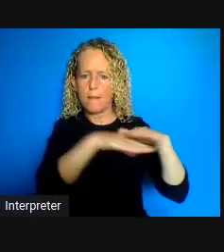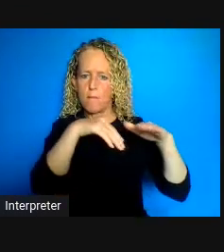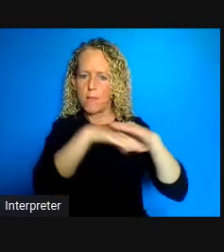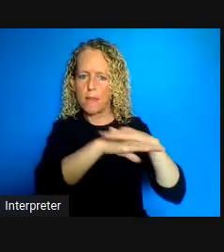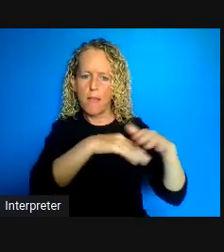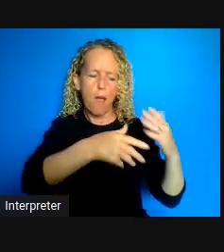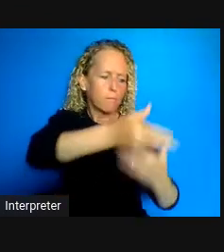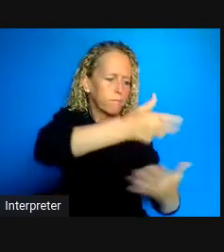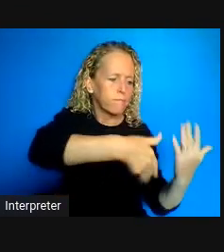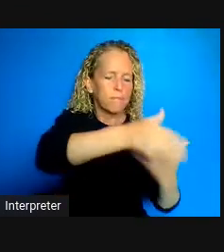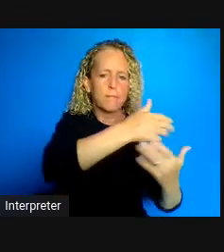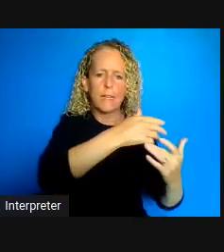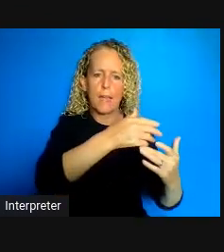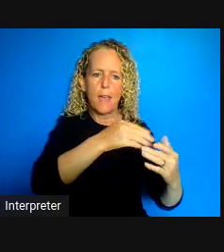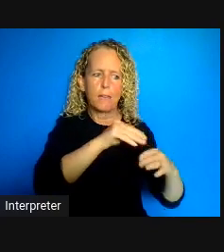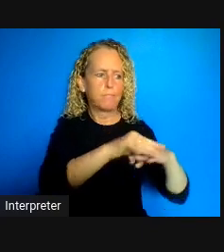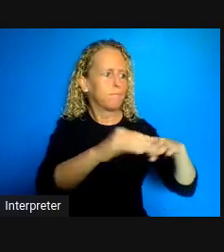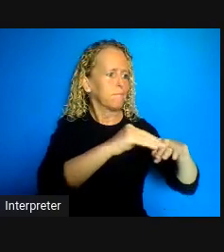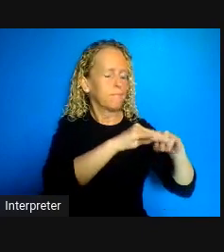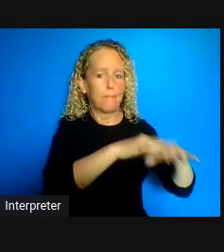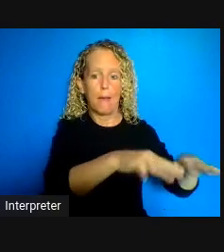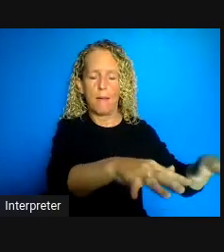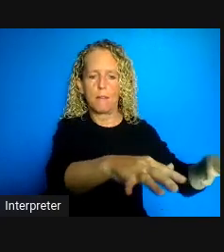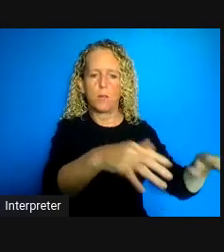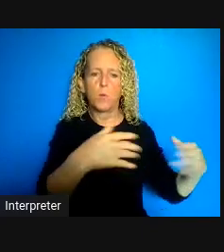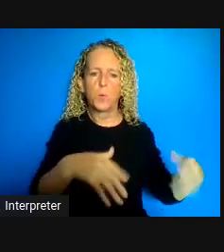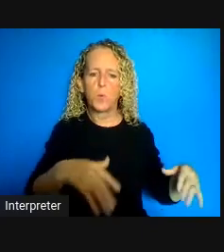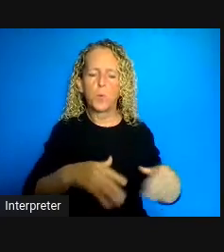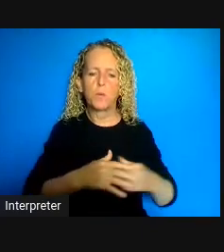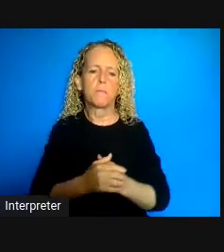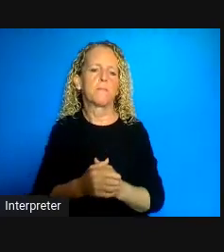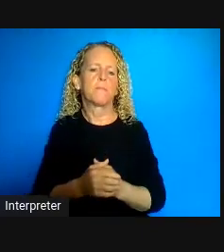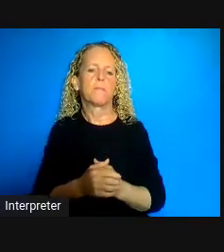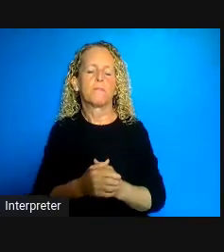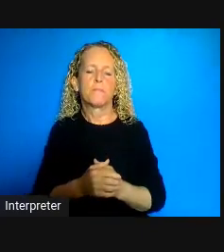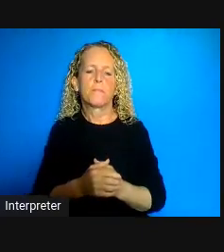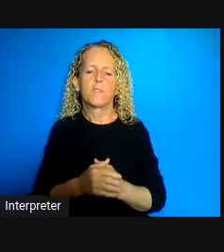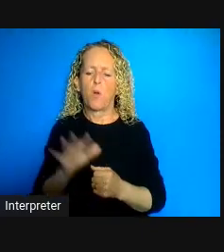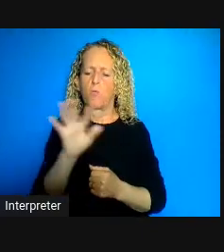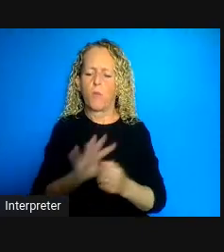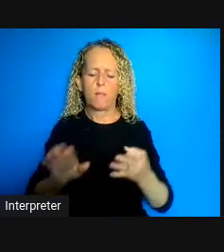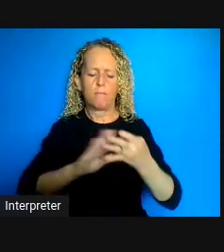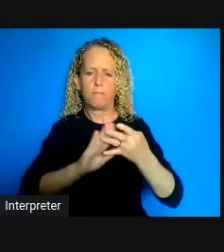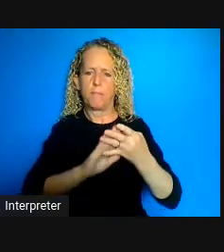mid march on included in about a three week period release as she said of about